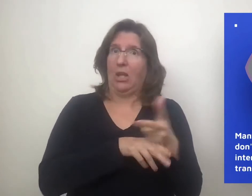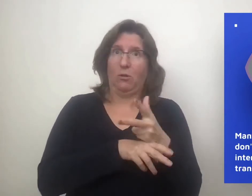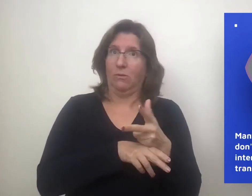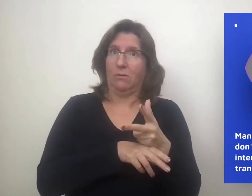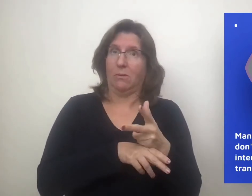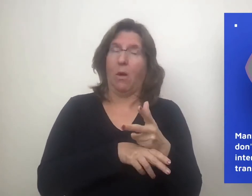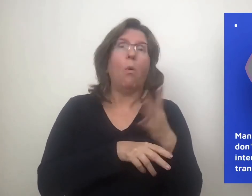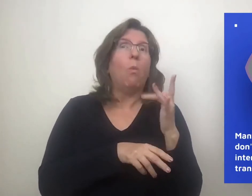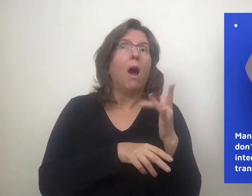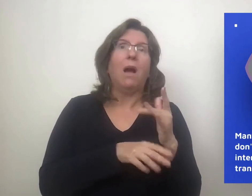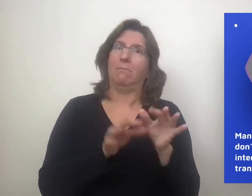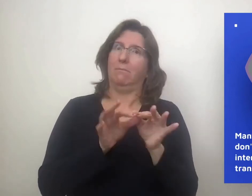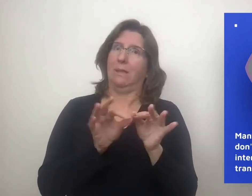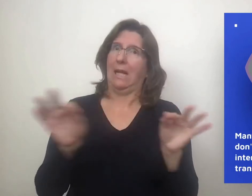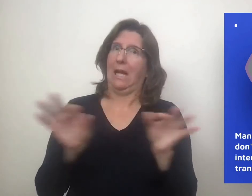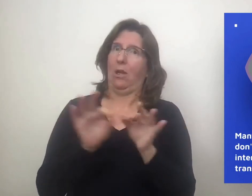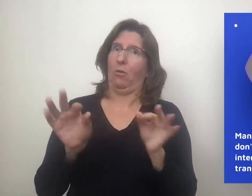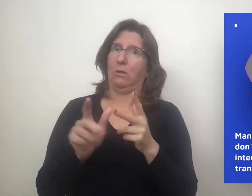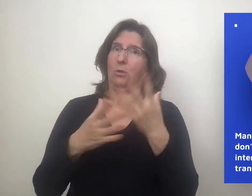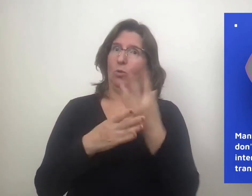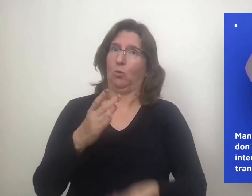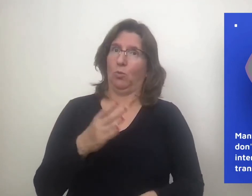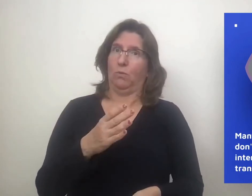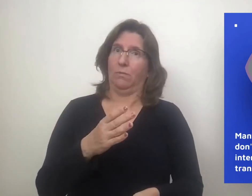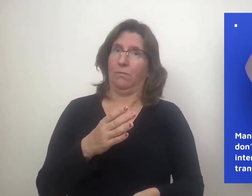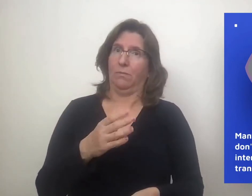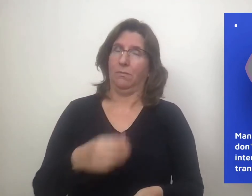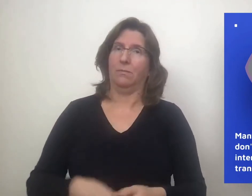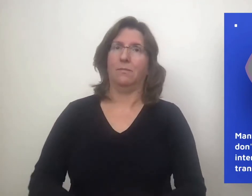Often this is due to the students’ level of language deprivation.